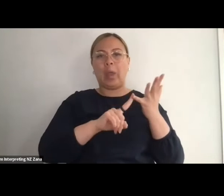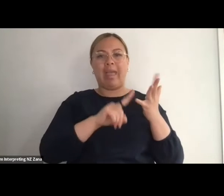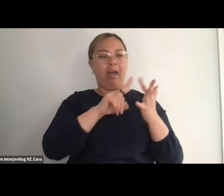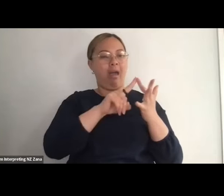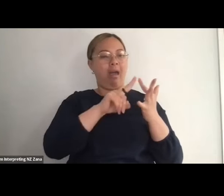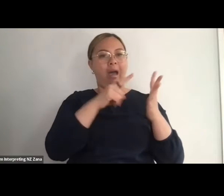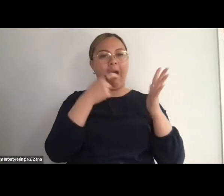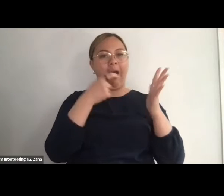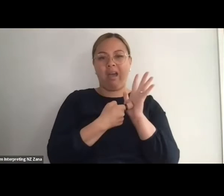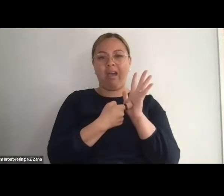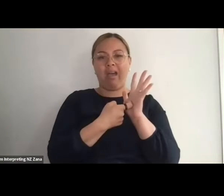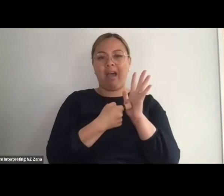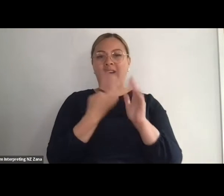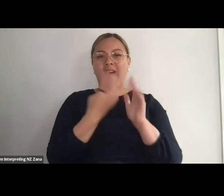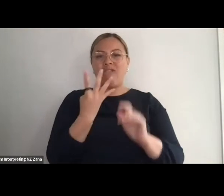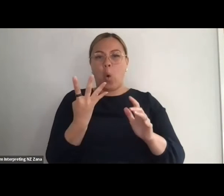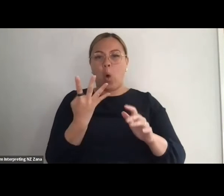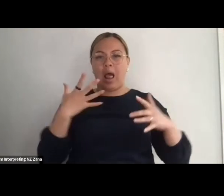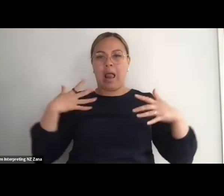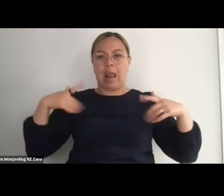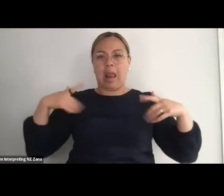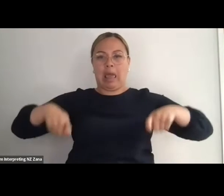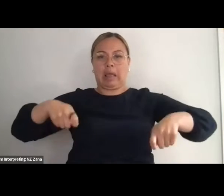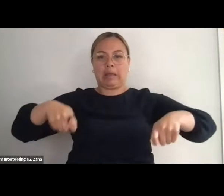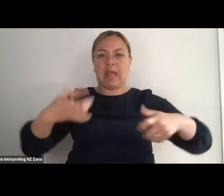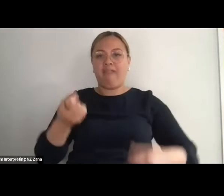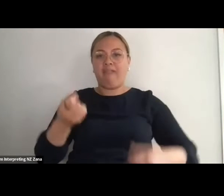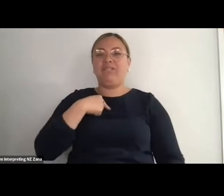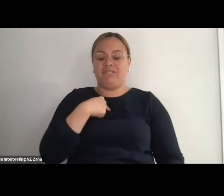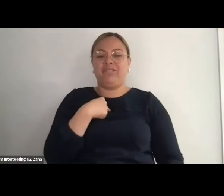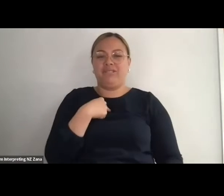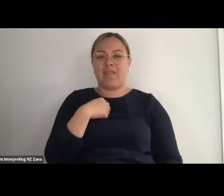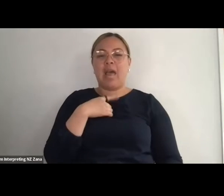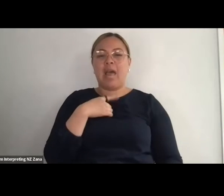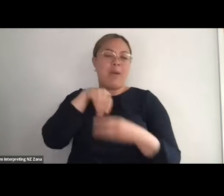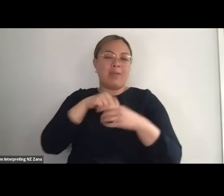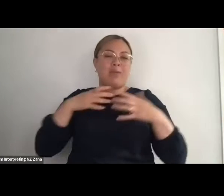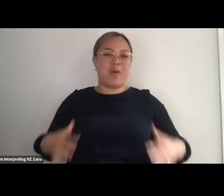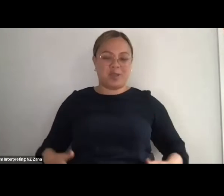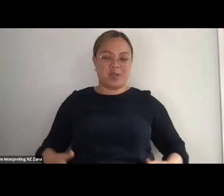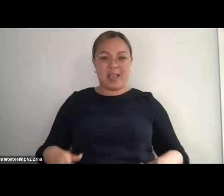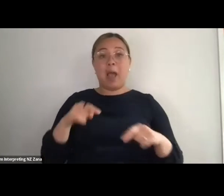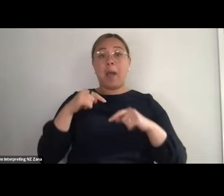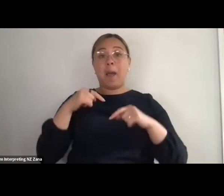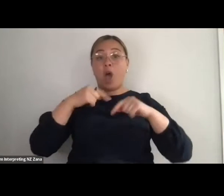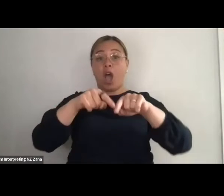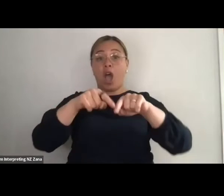I am sitting in my very bright orange painted room in my house which is just